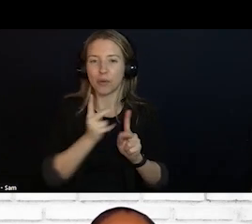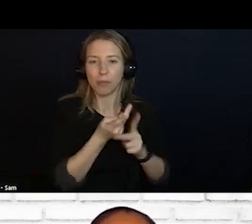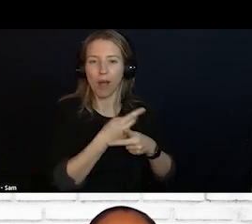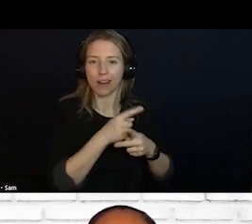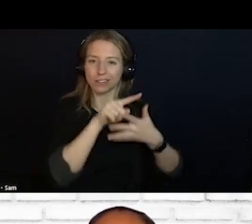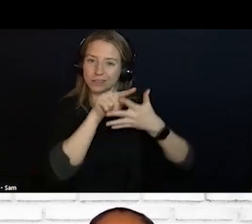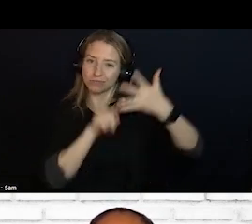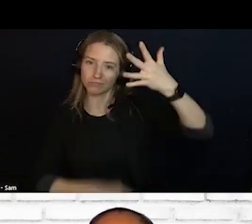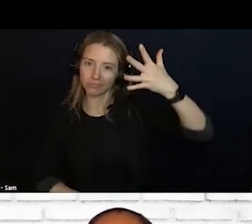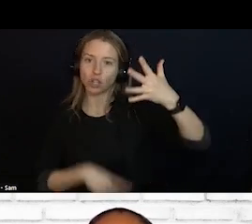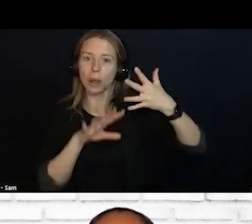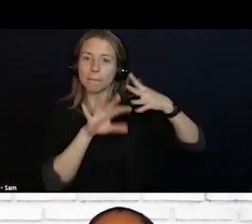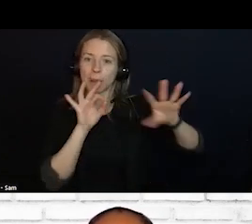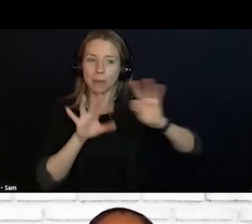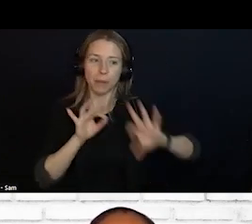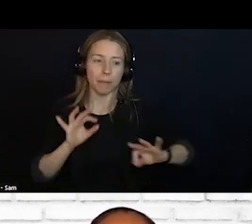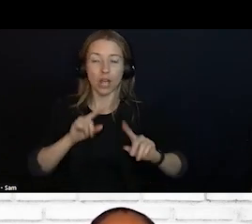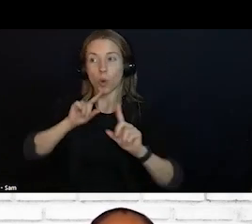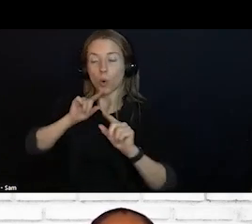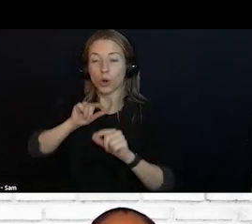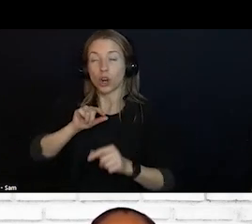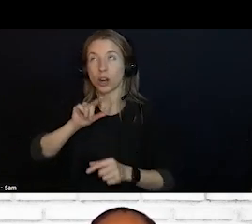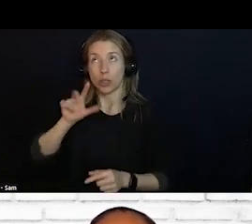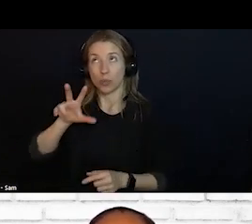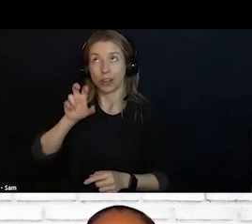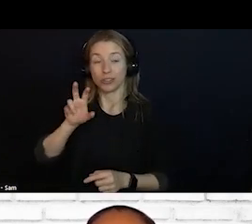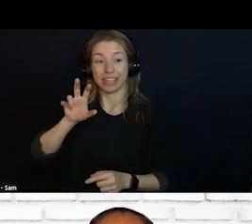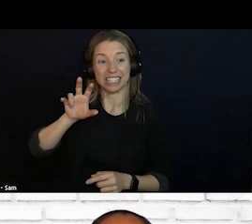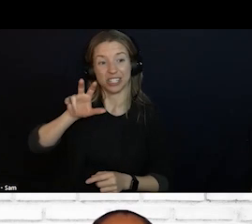SEPTEMBER. THIS IS GREAT. MUCH YOU ARE PUTTING YOUR ORDER IN